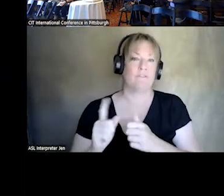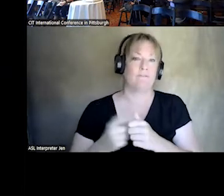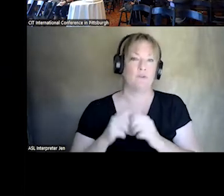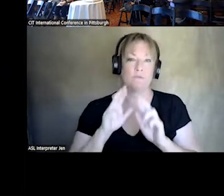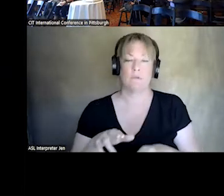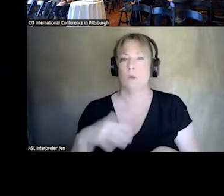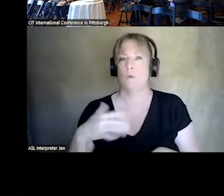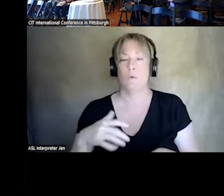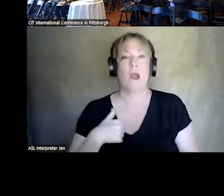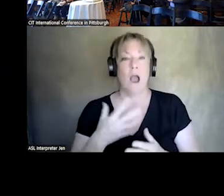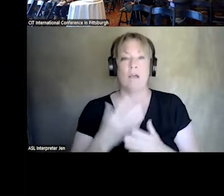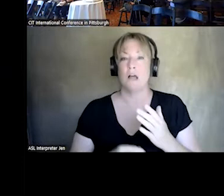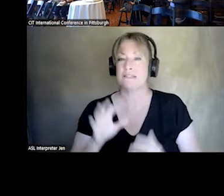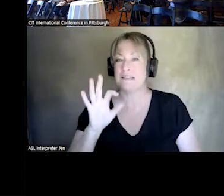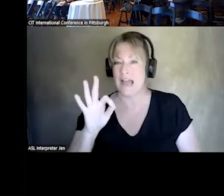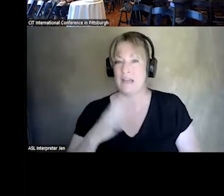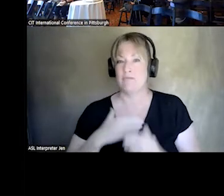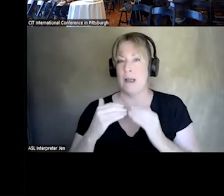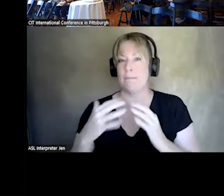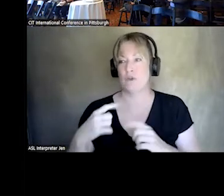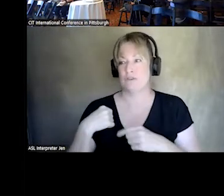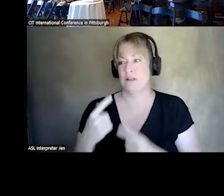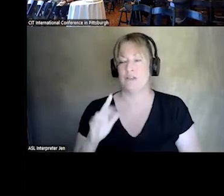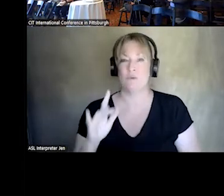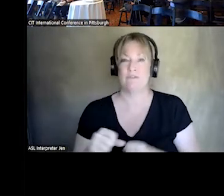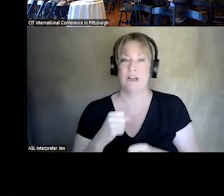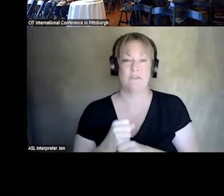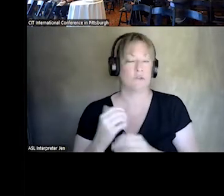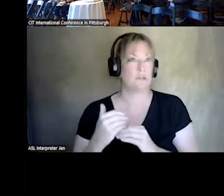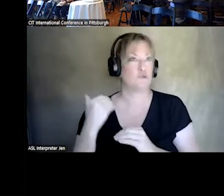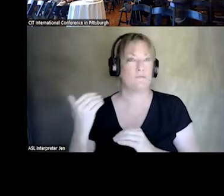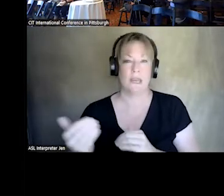LOST NINE PEERS IN 25 YEARS, THAT IS FAR TOO MANY. THAT'S WHAT I WILL SAY FOR THAT.